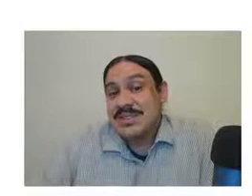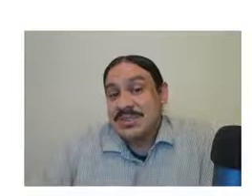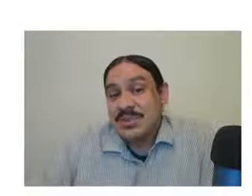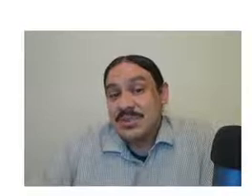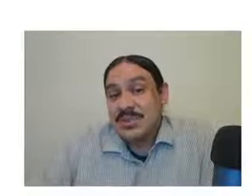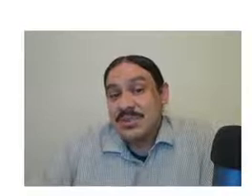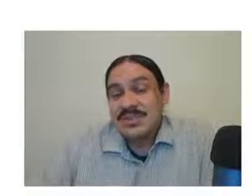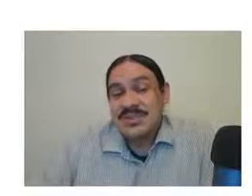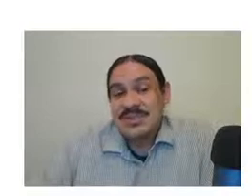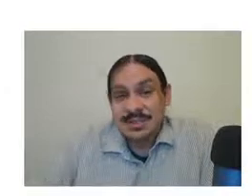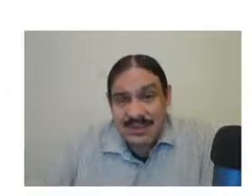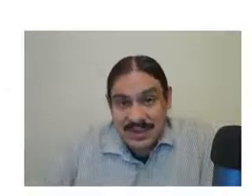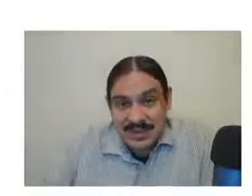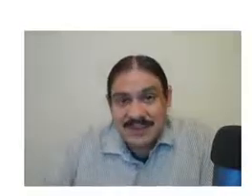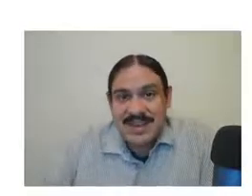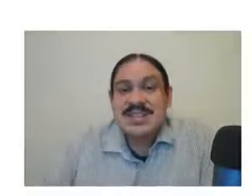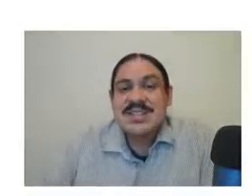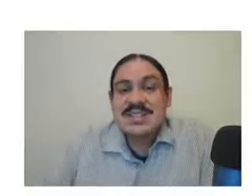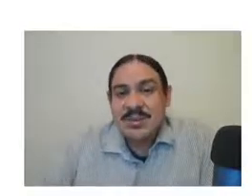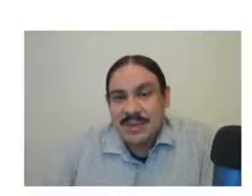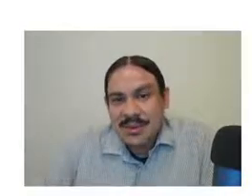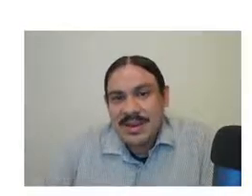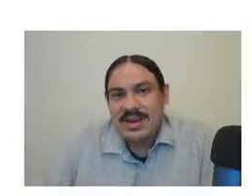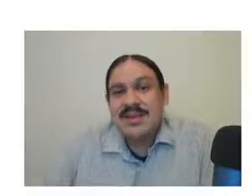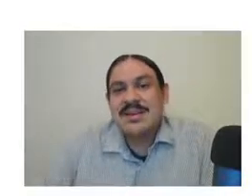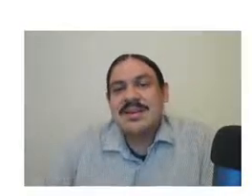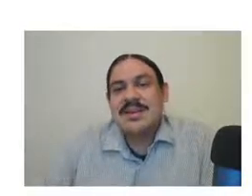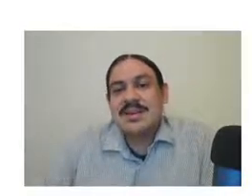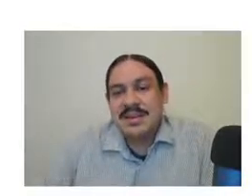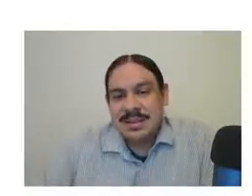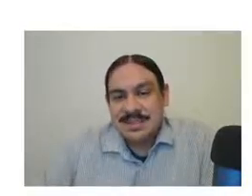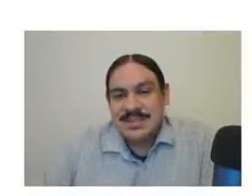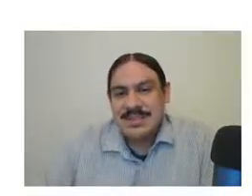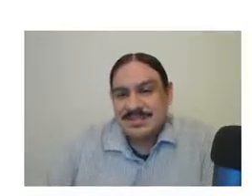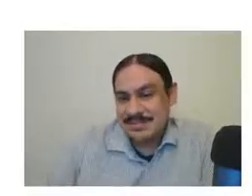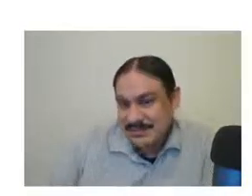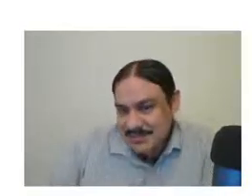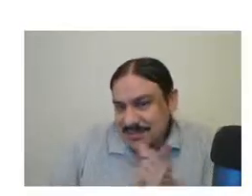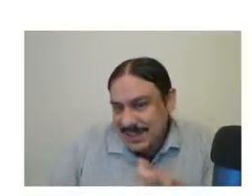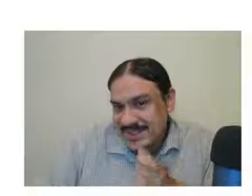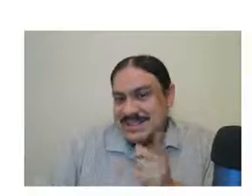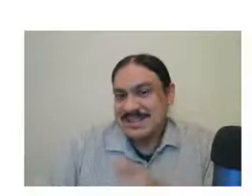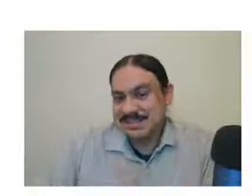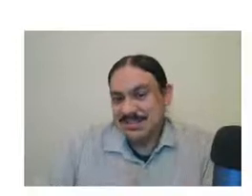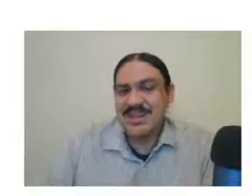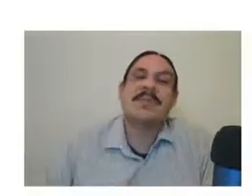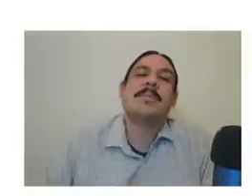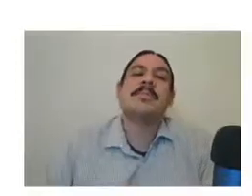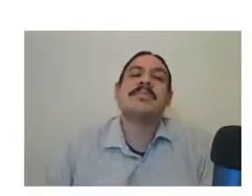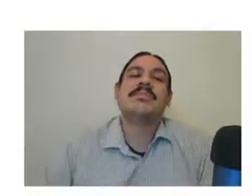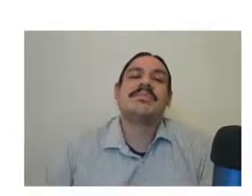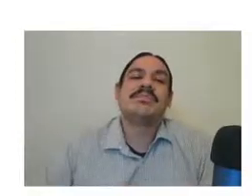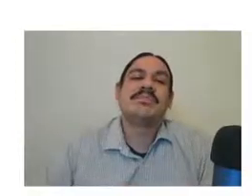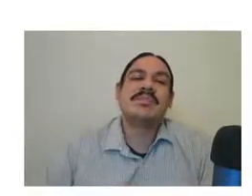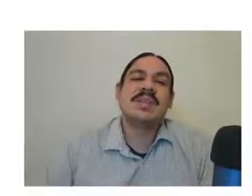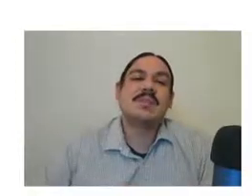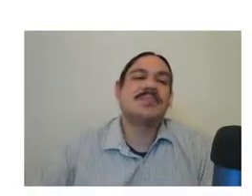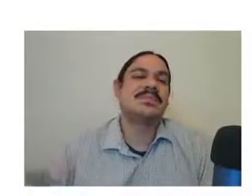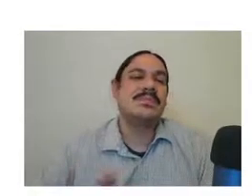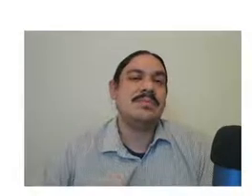determiners so it juan loves plays maria